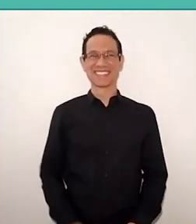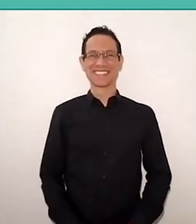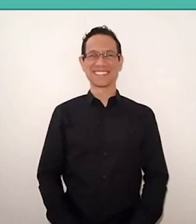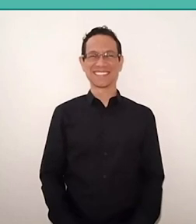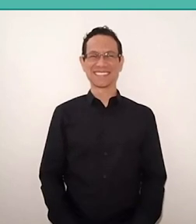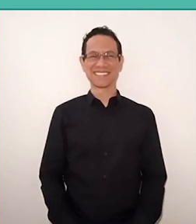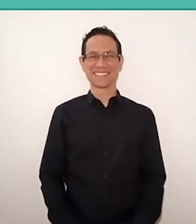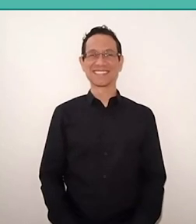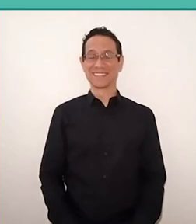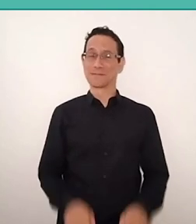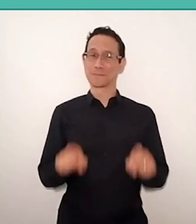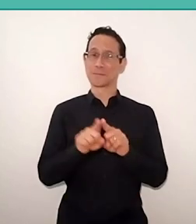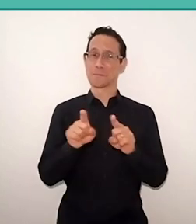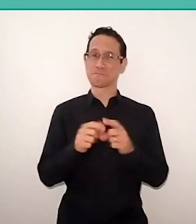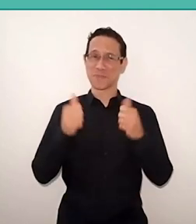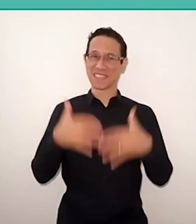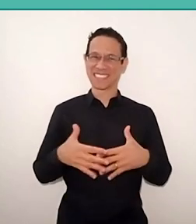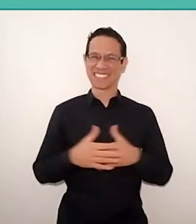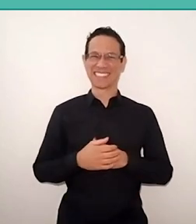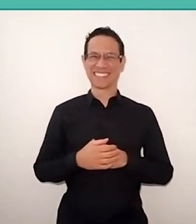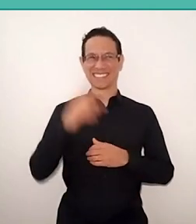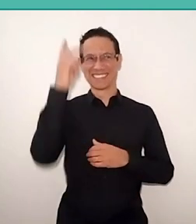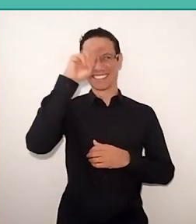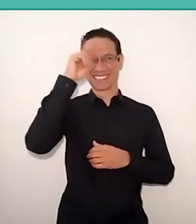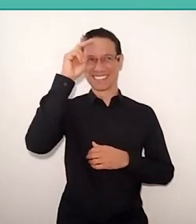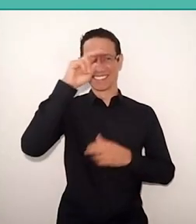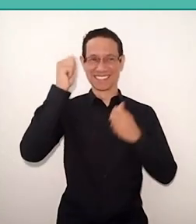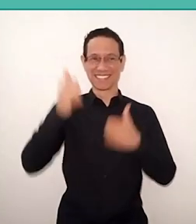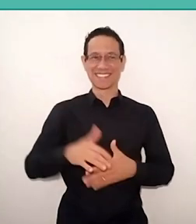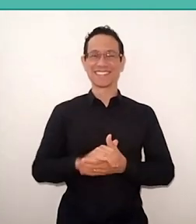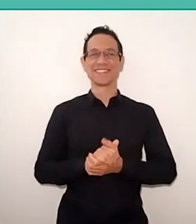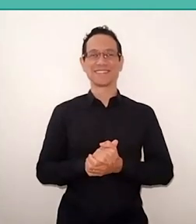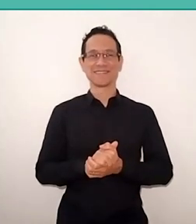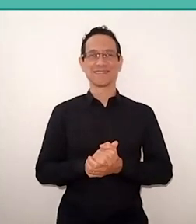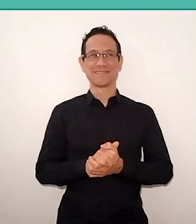so I want to tell a case now… but that goes a lot in that line.